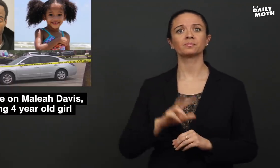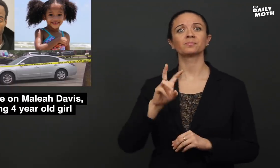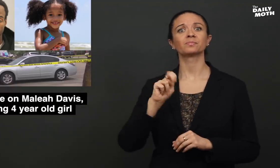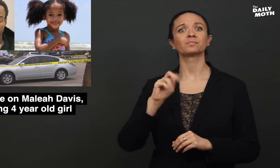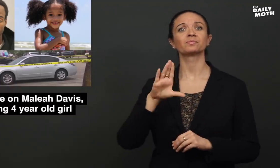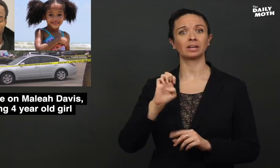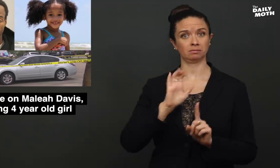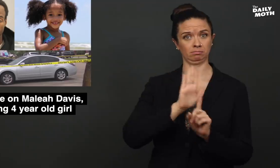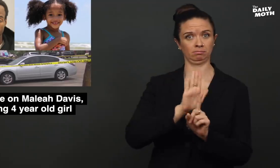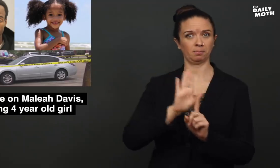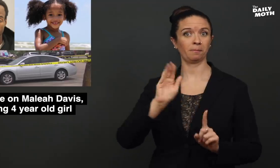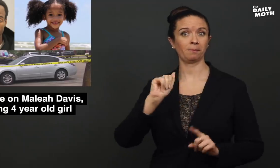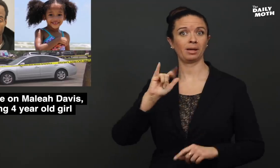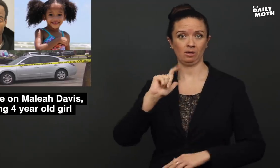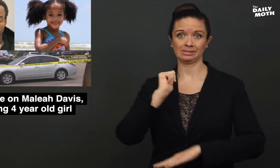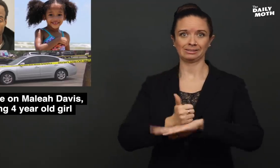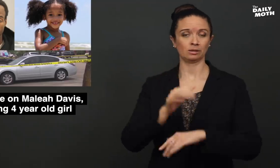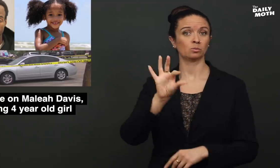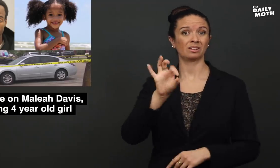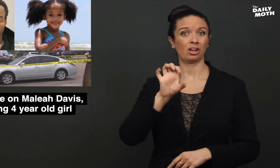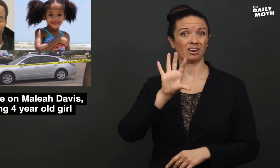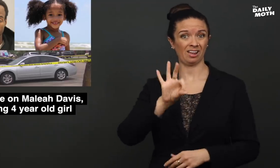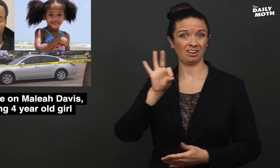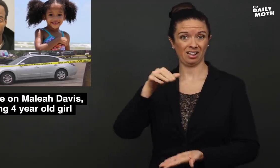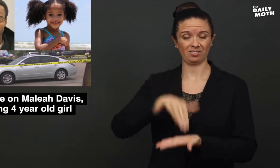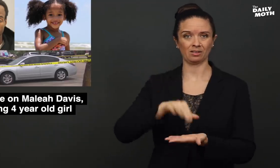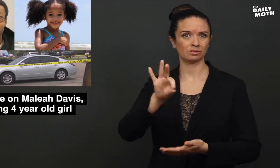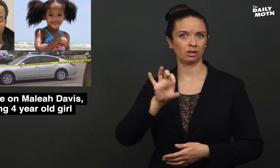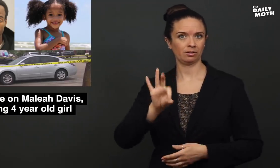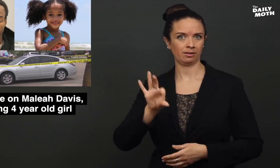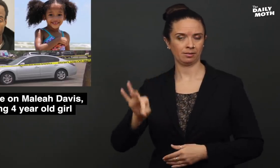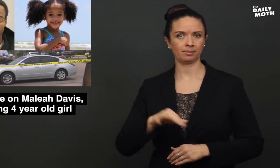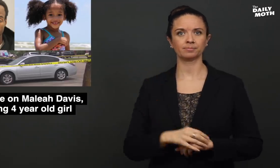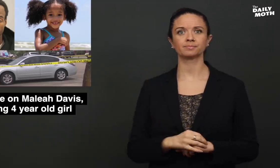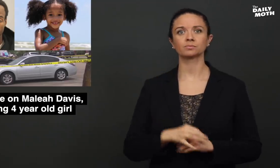Vence's bail is set to $999,999.